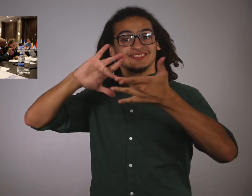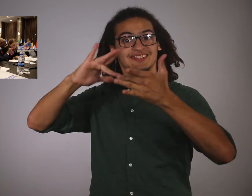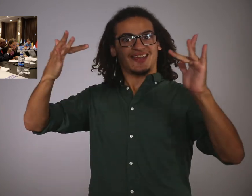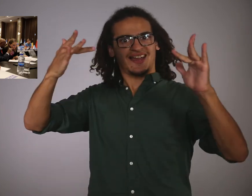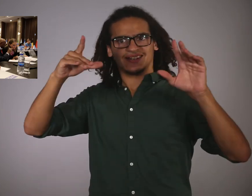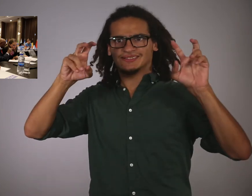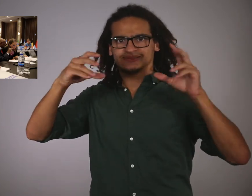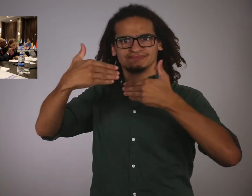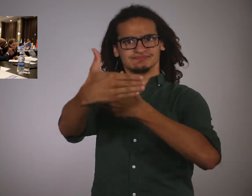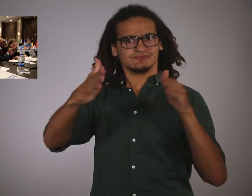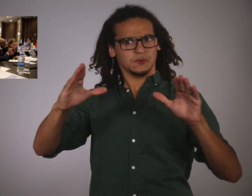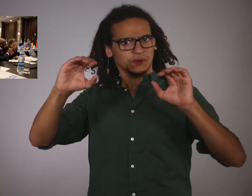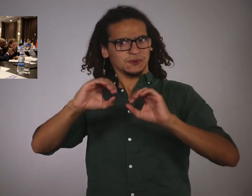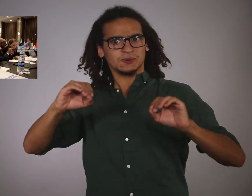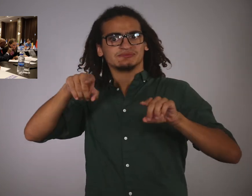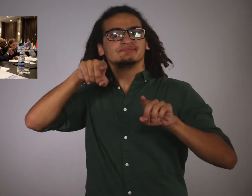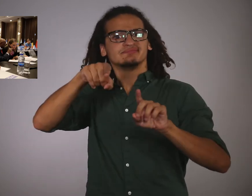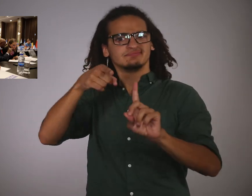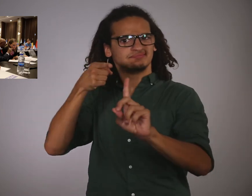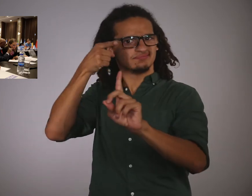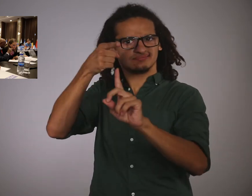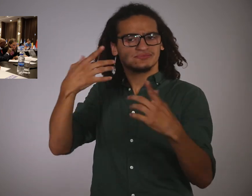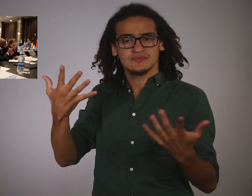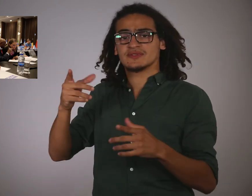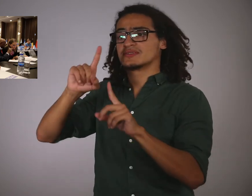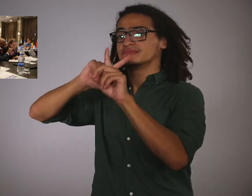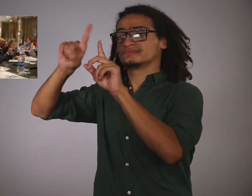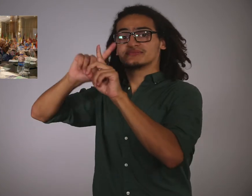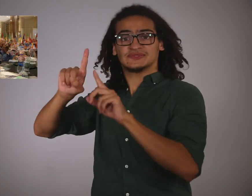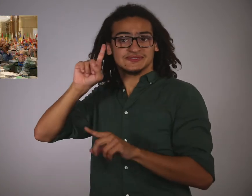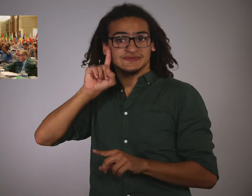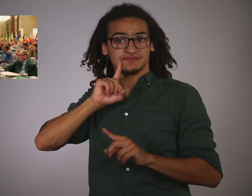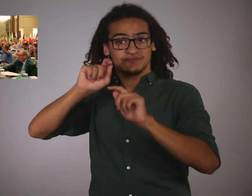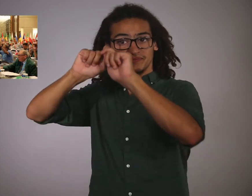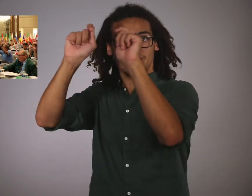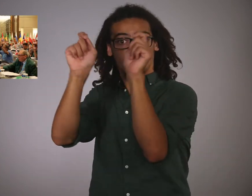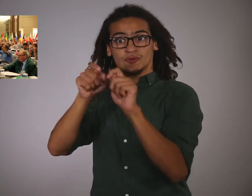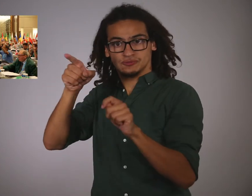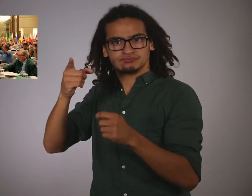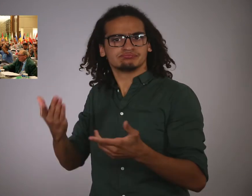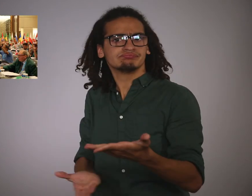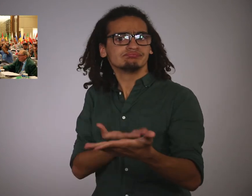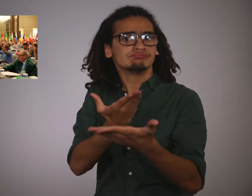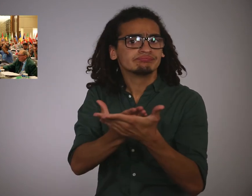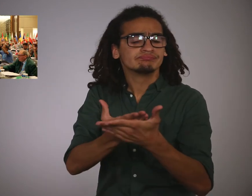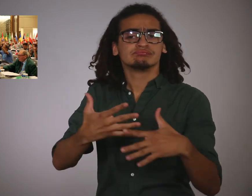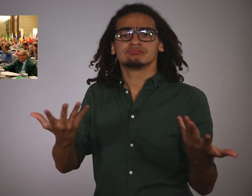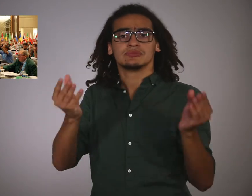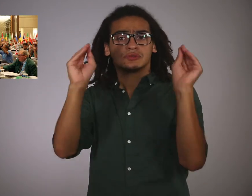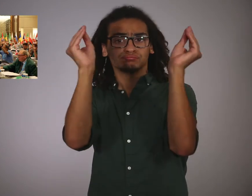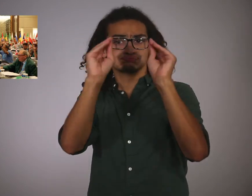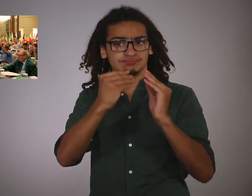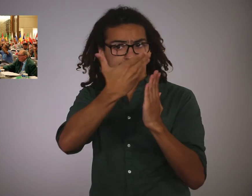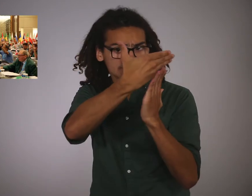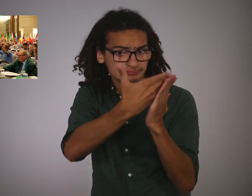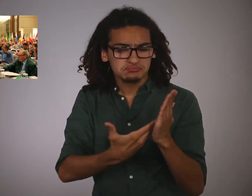This system is a virtual office that allows any Nation Deaf Sports Federation (NDSF) to apply,